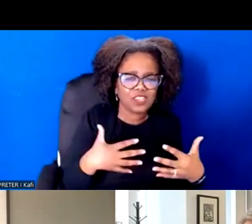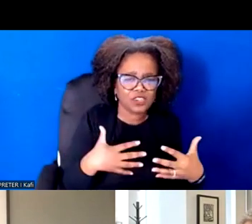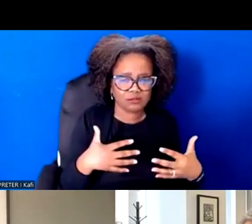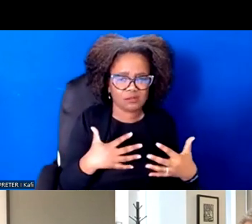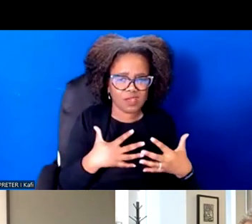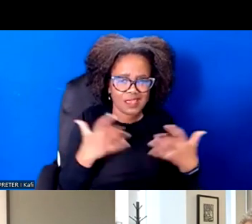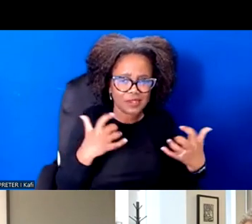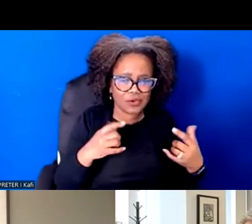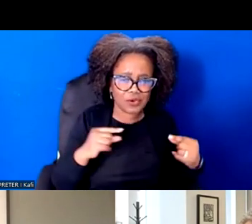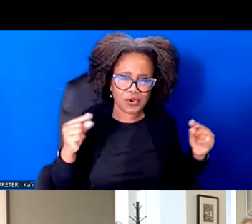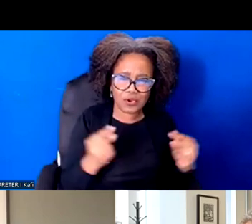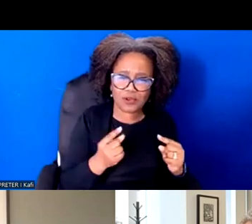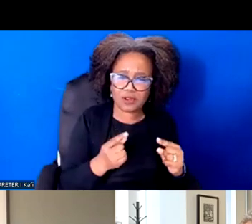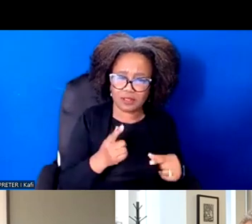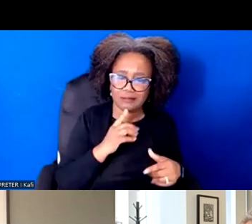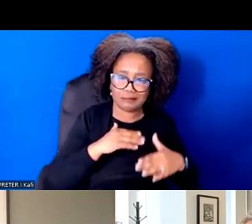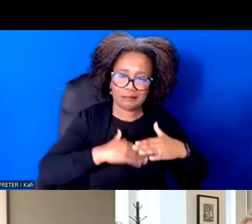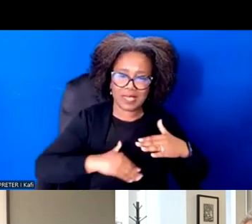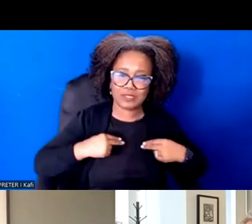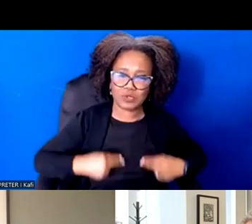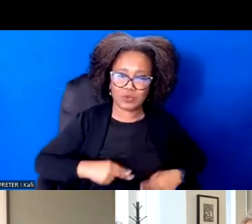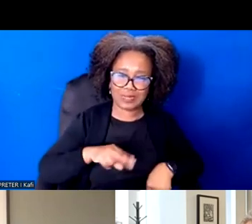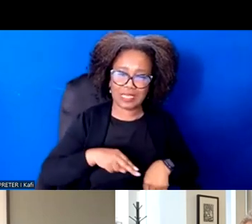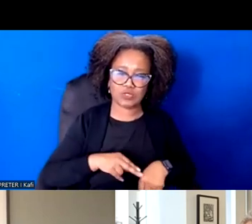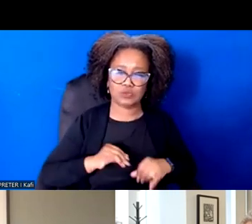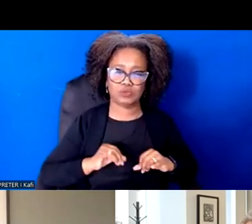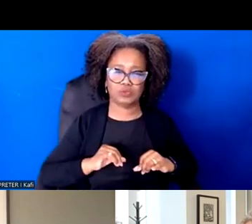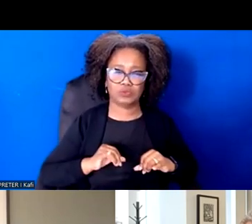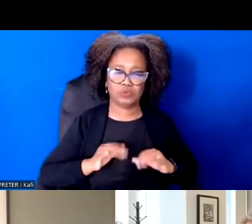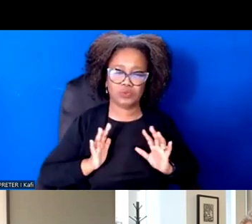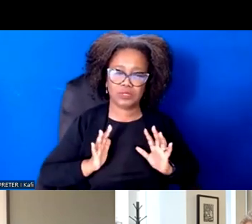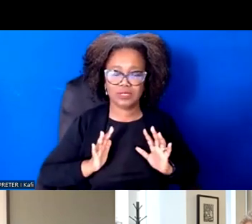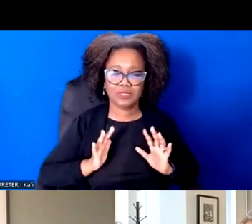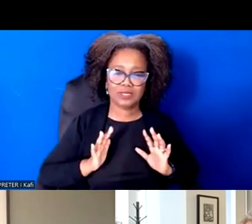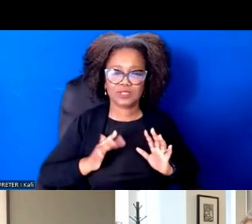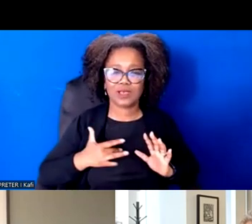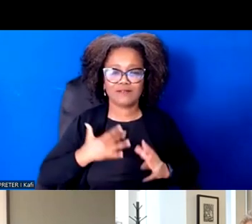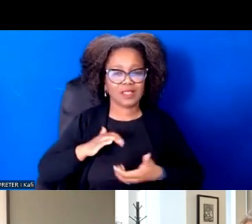And so it just takes more. And I think it's like that's to me is part of the uneven playing field that we're on,